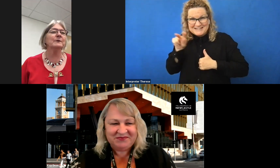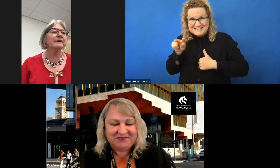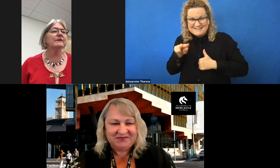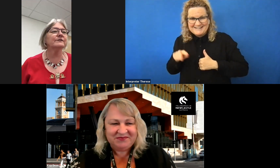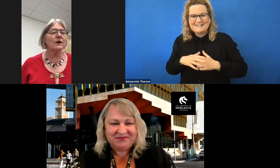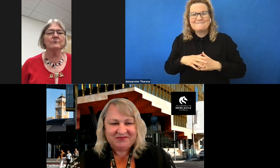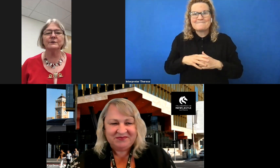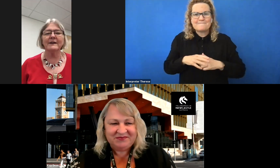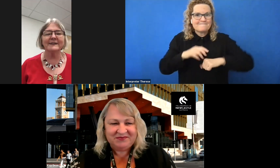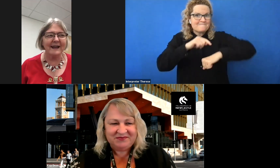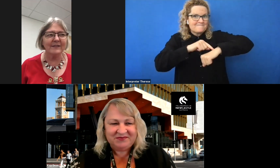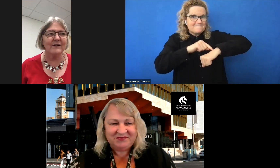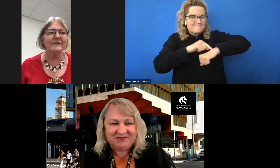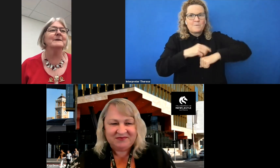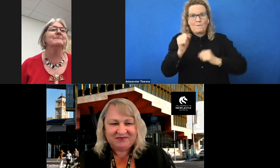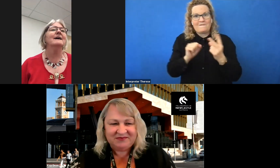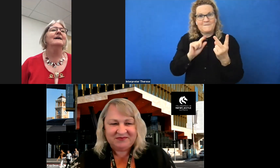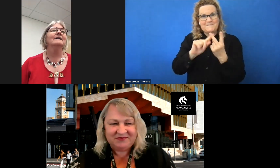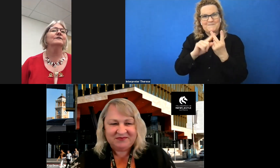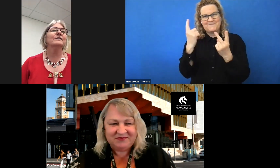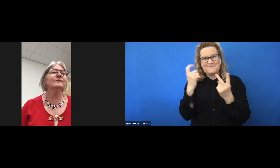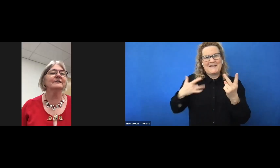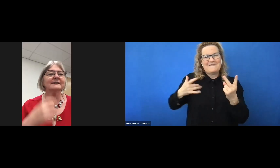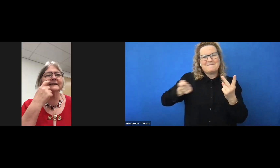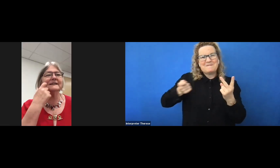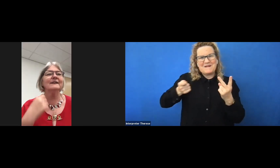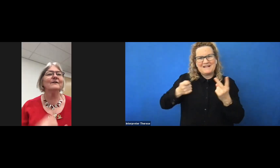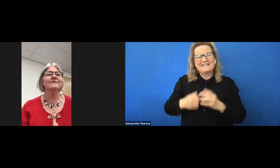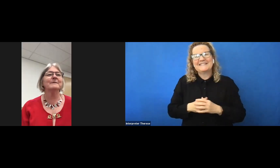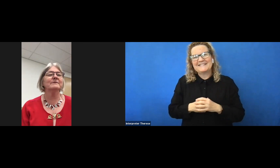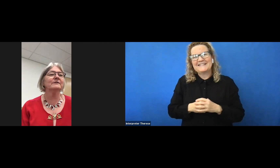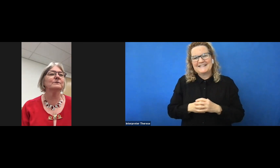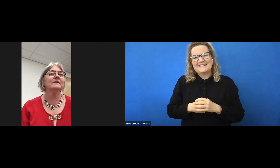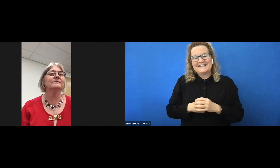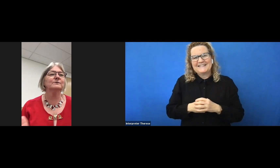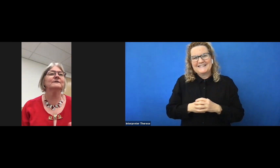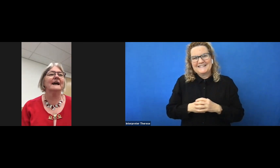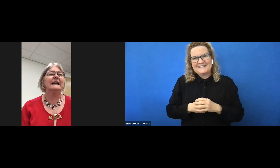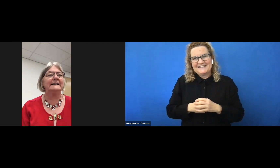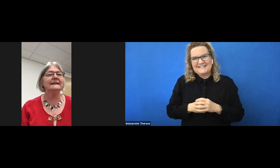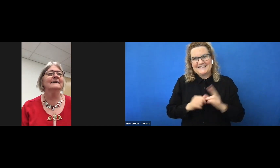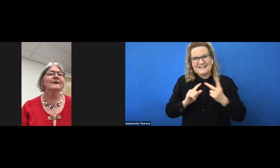wary of time. We do have another life member. So our second life member is the wonderful Darlene,